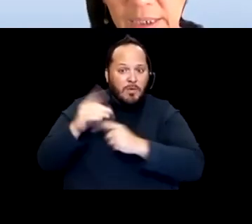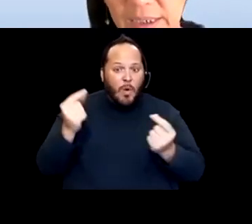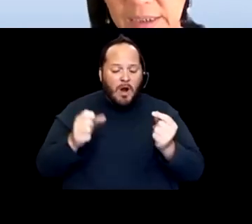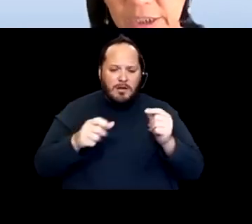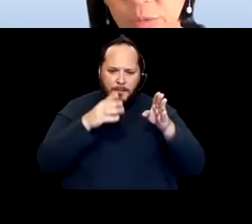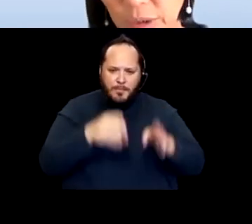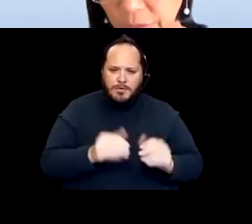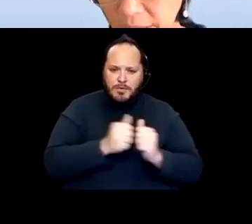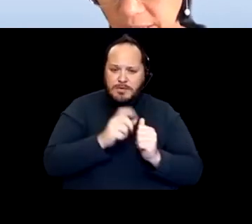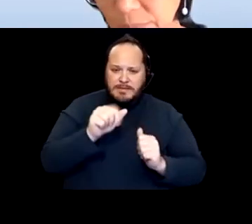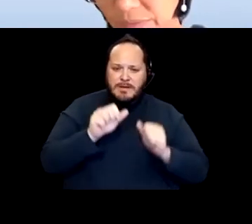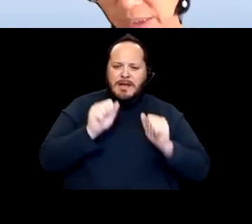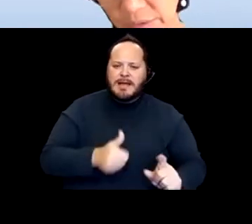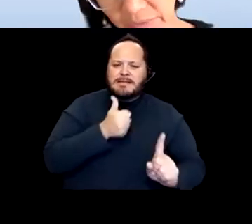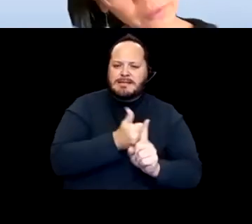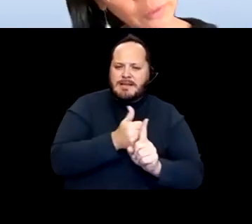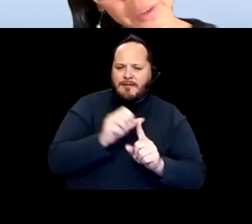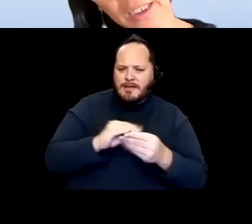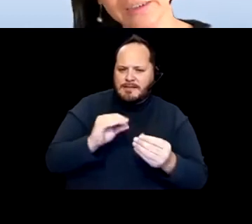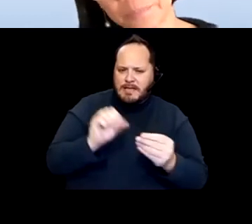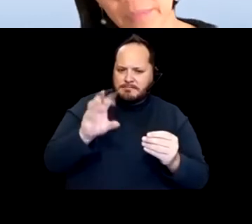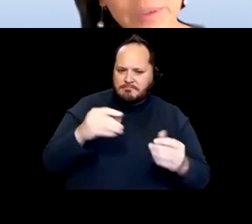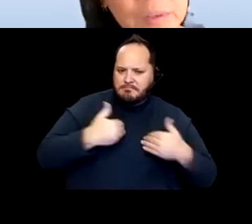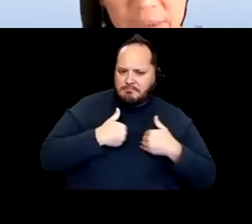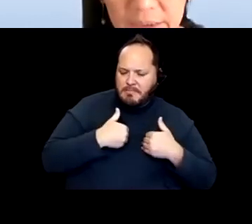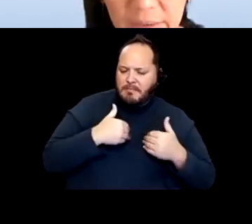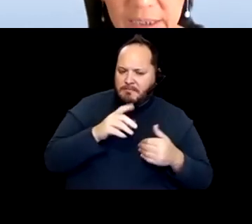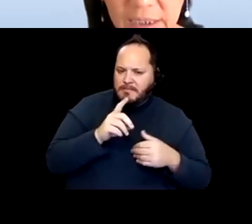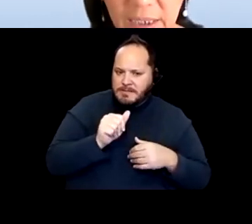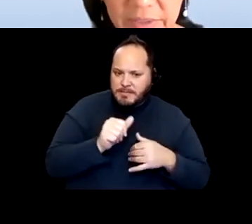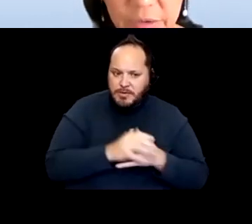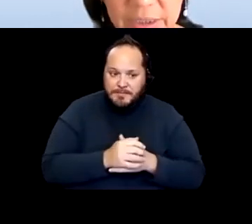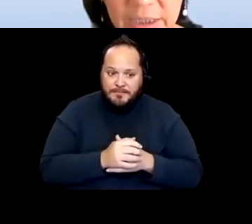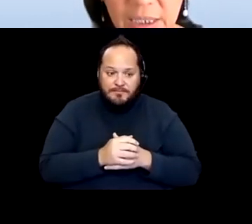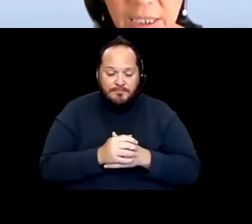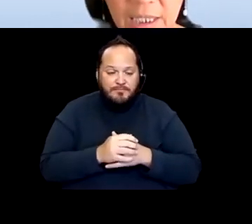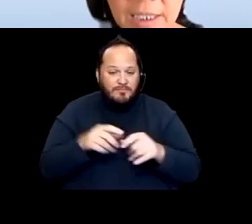Getting the state to prioritize care providers even before that. We also consider that a victory.